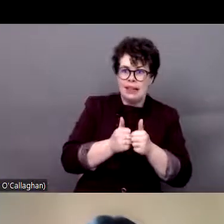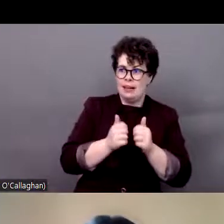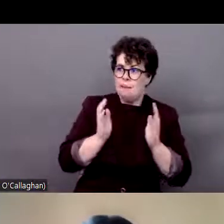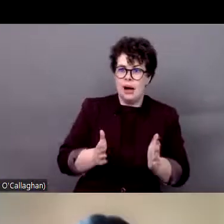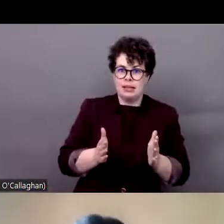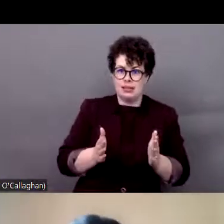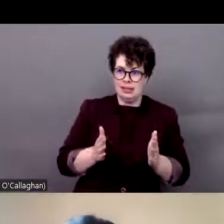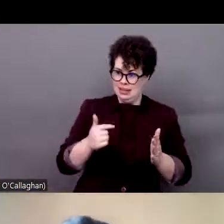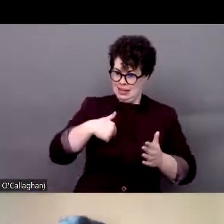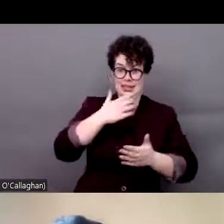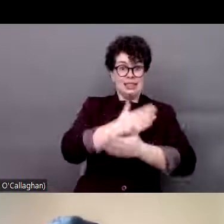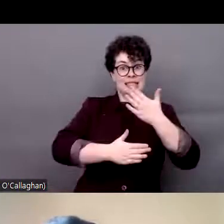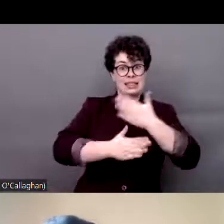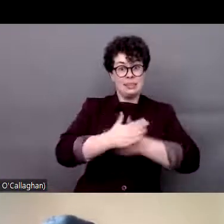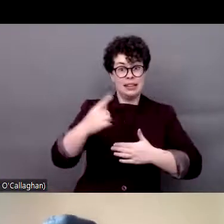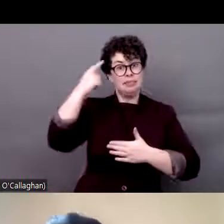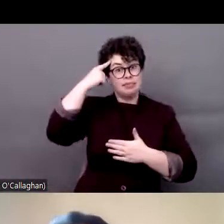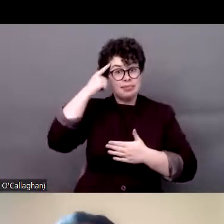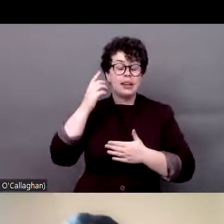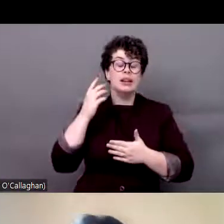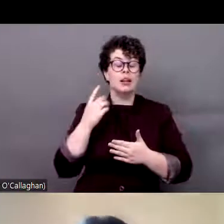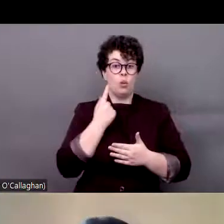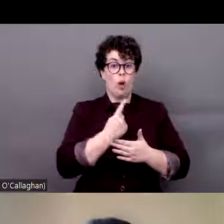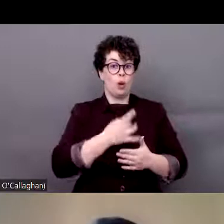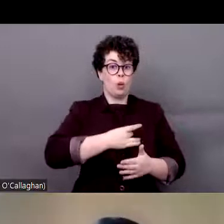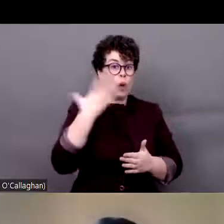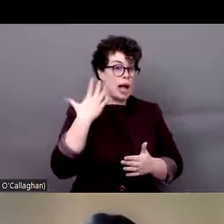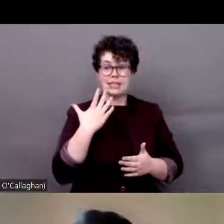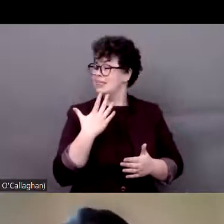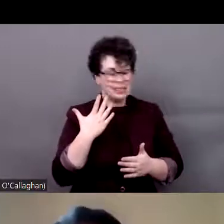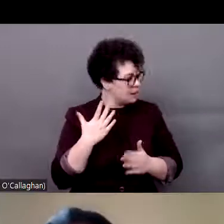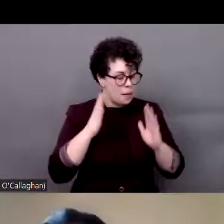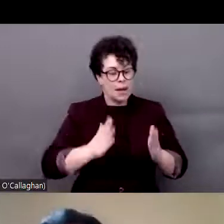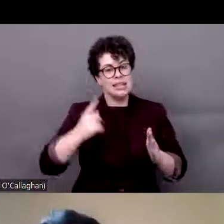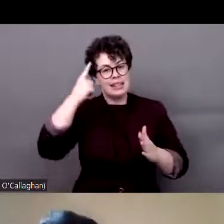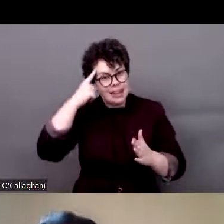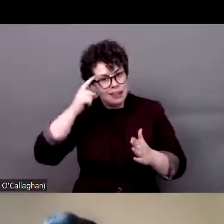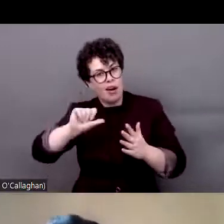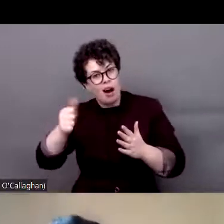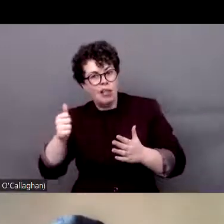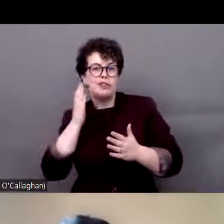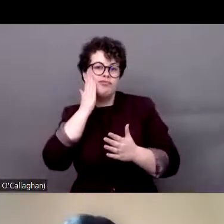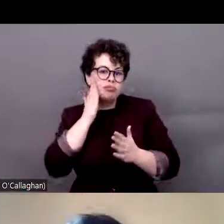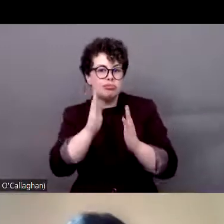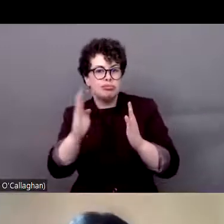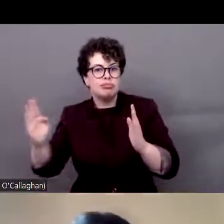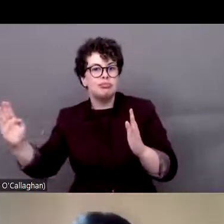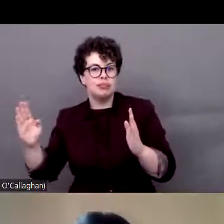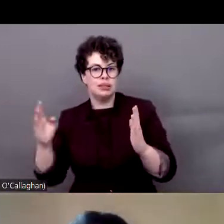understand that persons with disabilities need to be racialized because they are being left behind in this process.